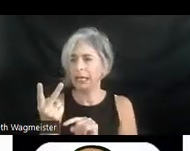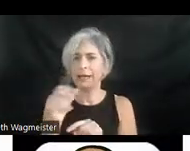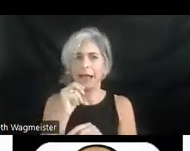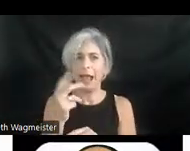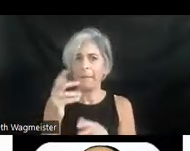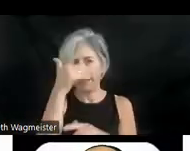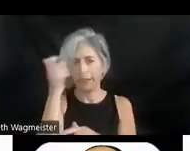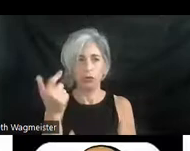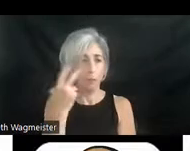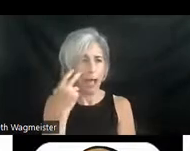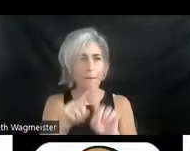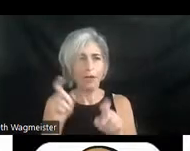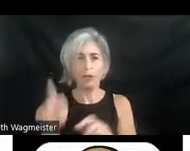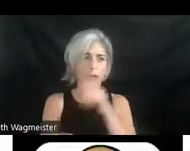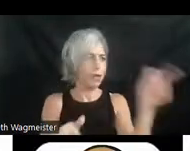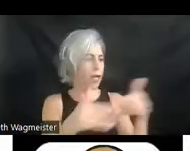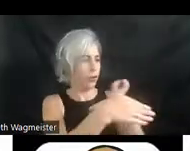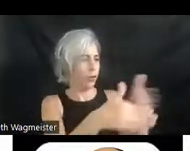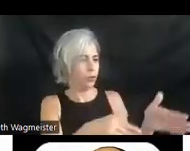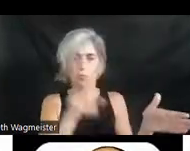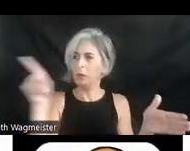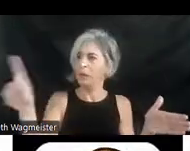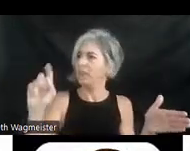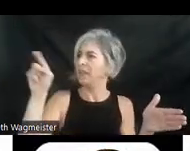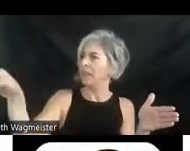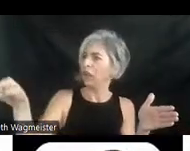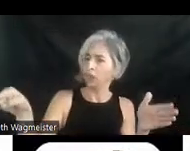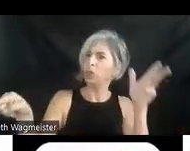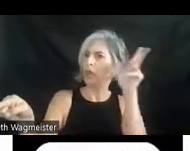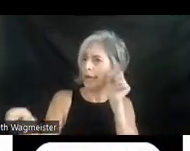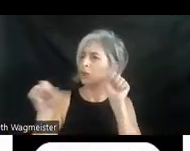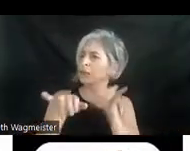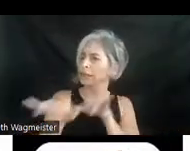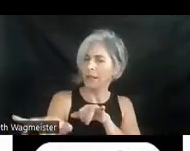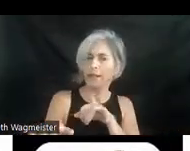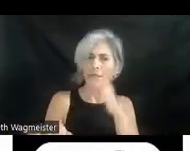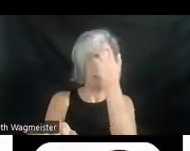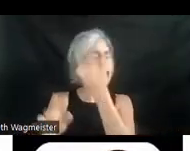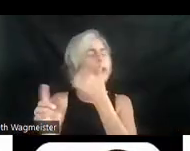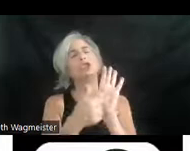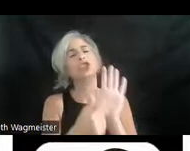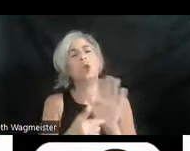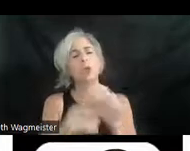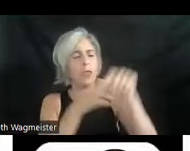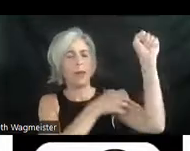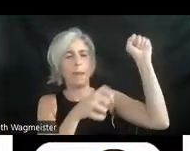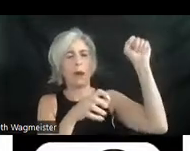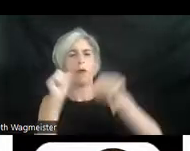So with that little introduction, let me demonstrate for you and consider the power of audio description